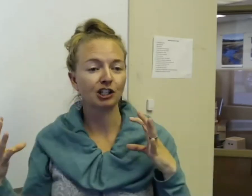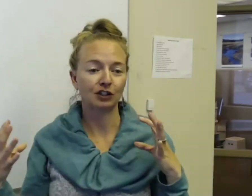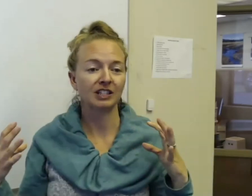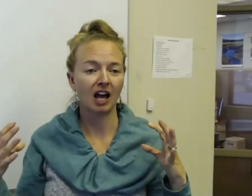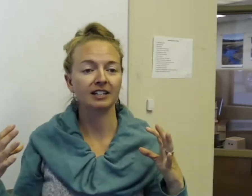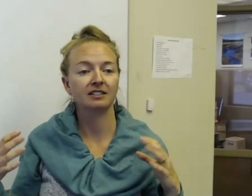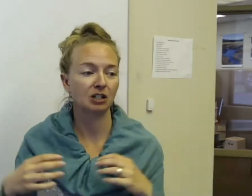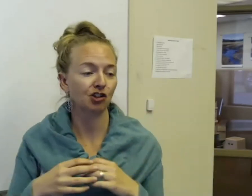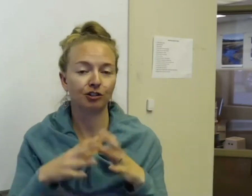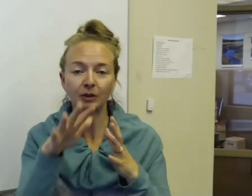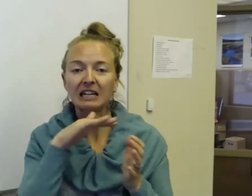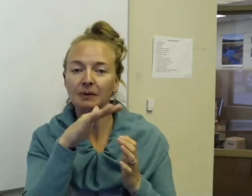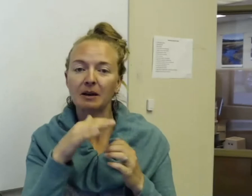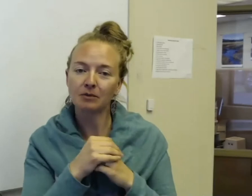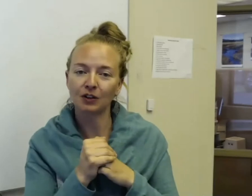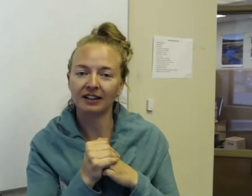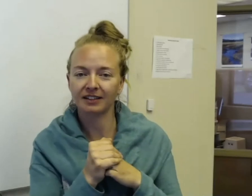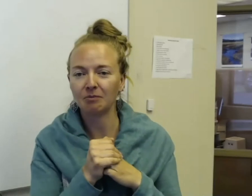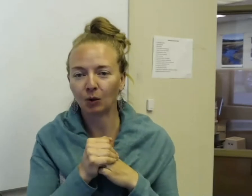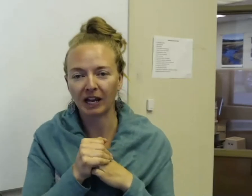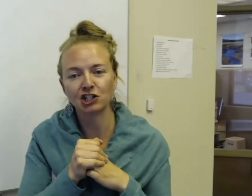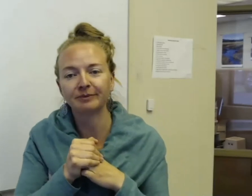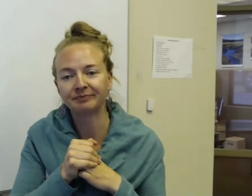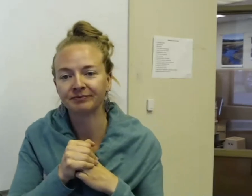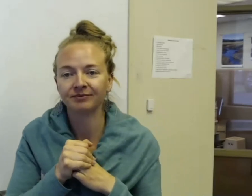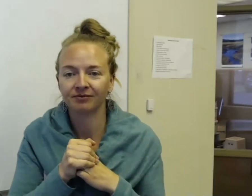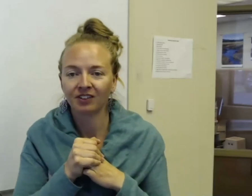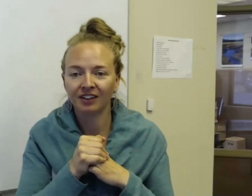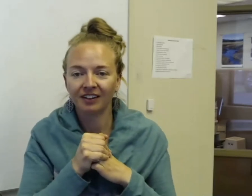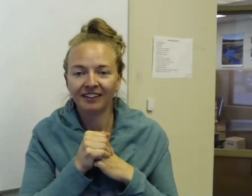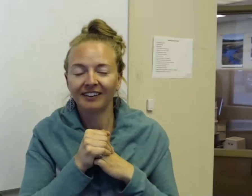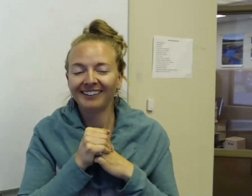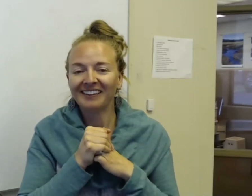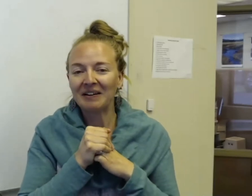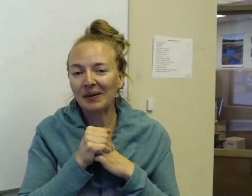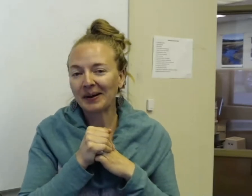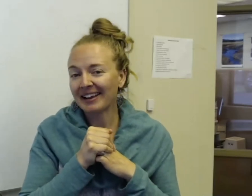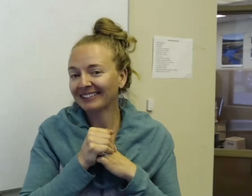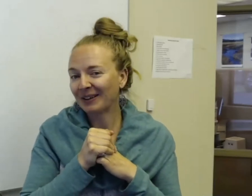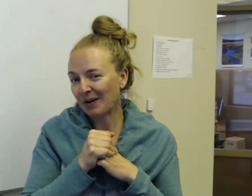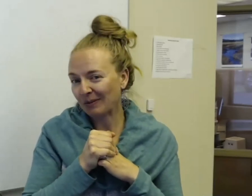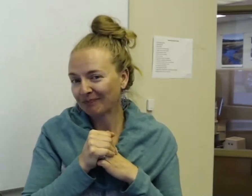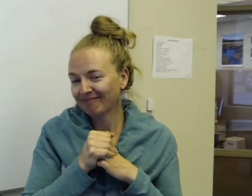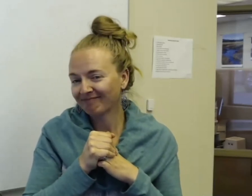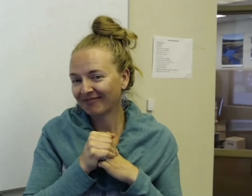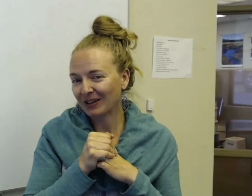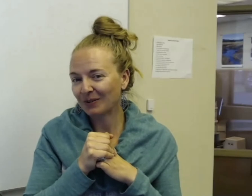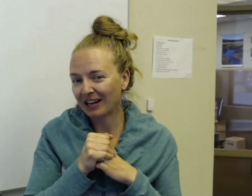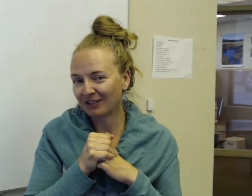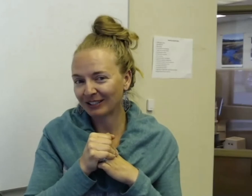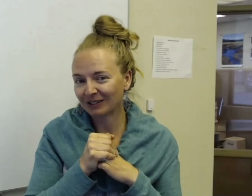of your sign. Make sure you keep them to that same location. Okay. So, you guys ready for